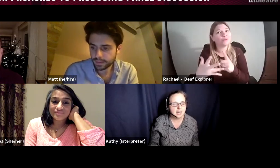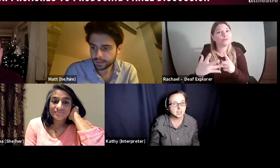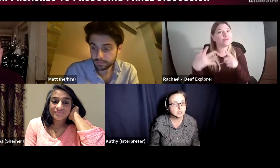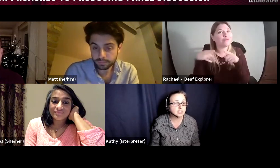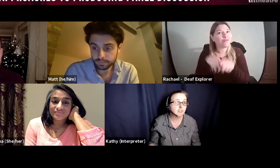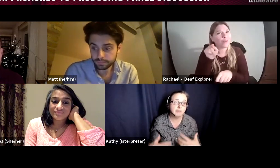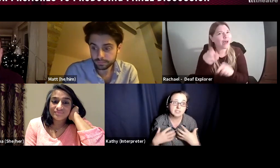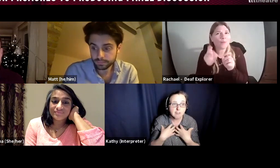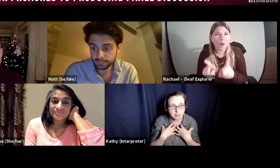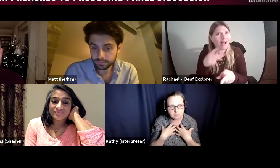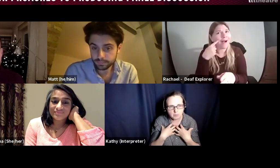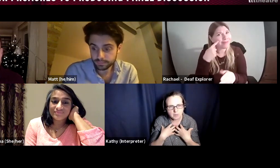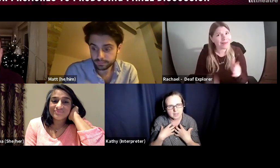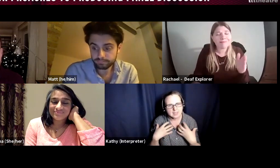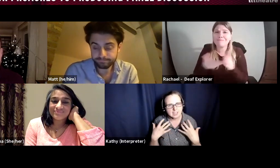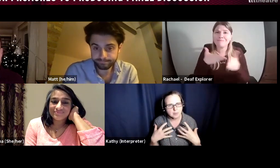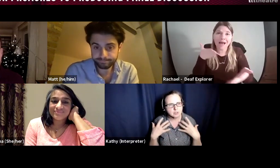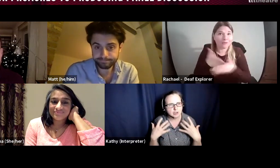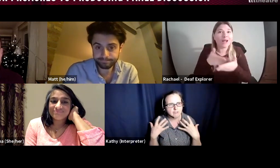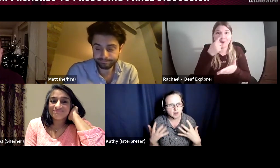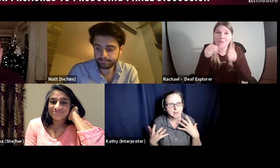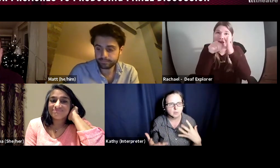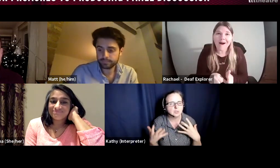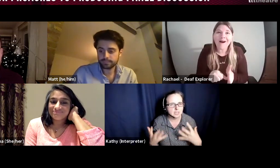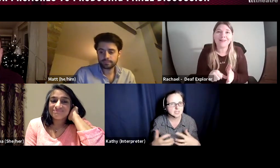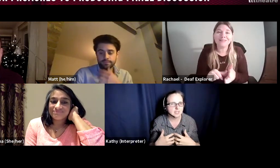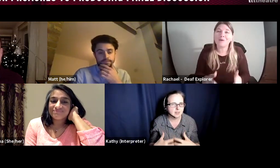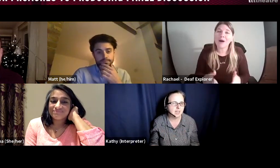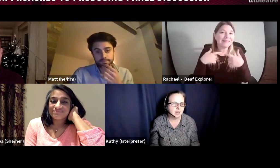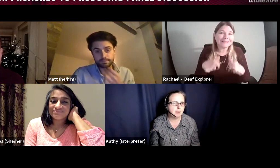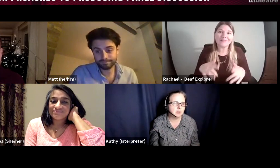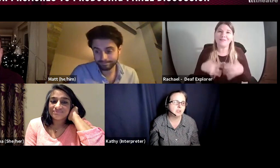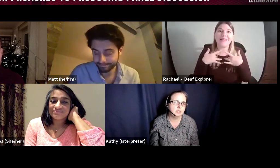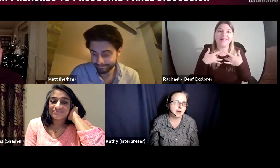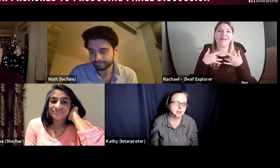huge issue for deaf people, trying to follow that model they're going to come up with a huge barrier